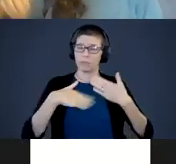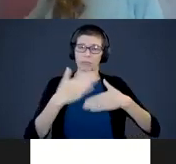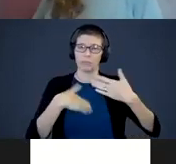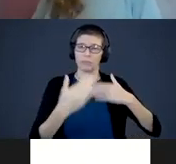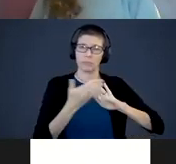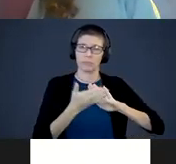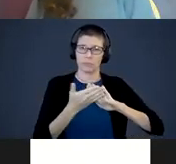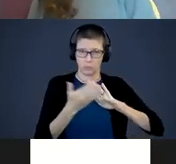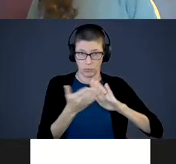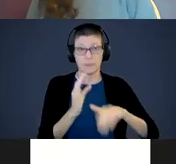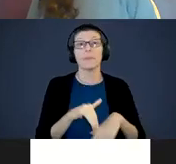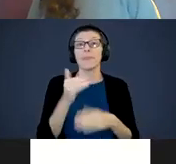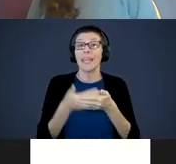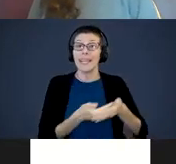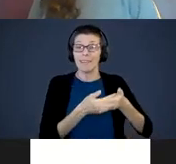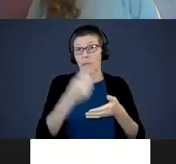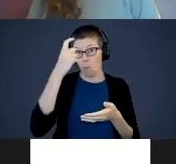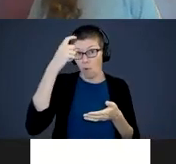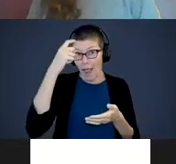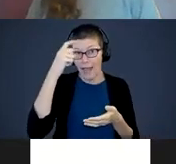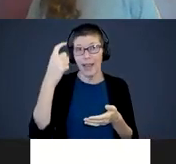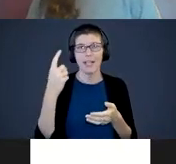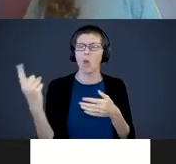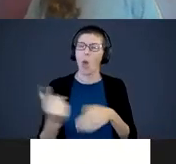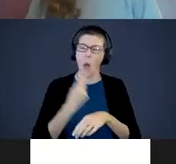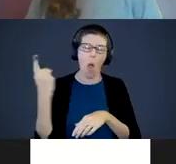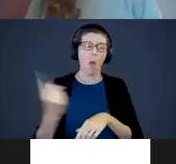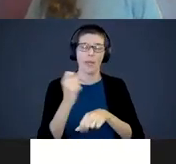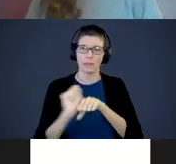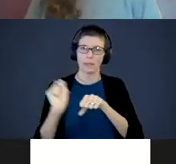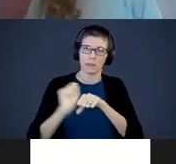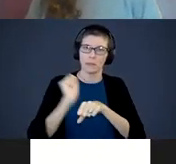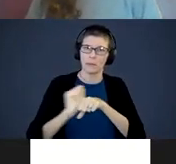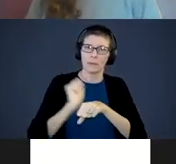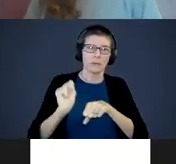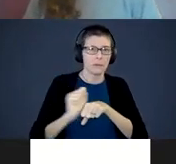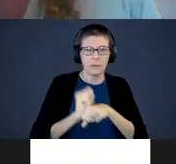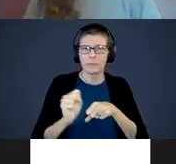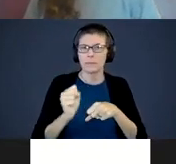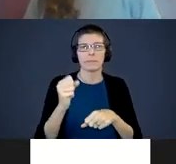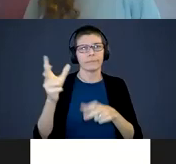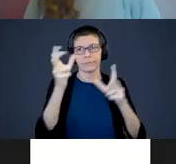That infant brain is always constantly working. It is constantly taking in information and